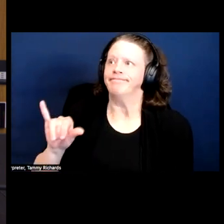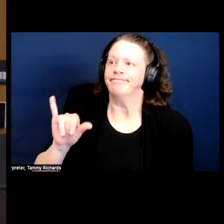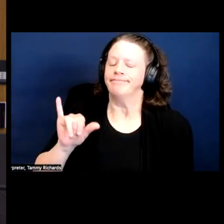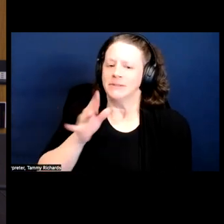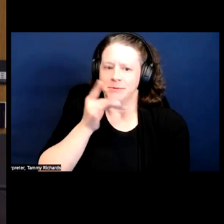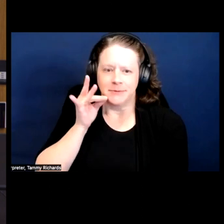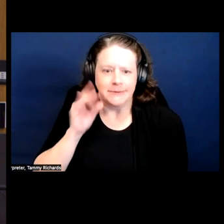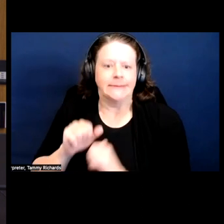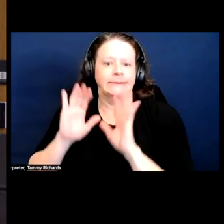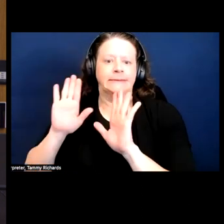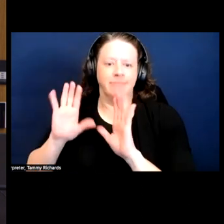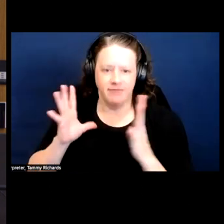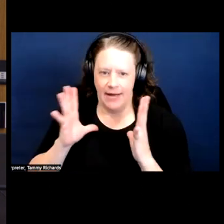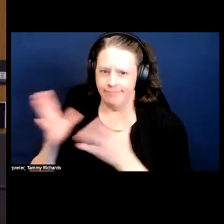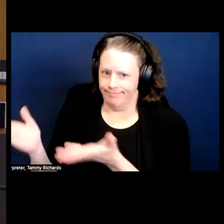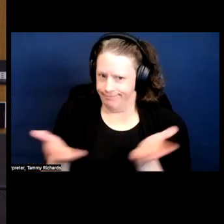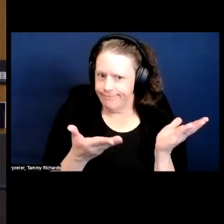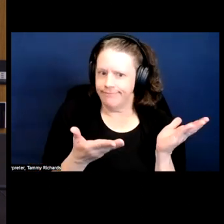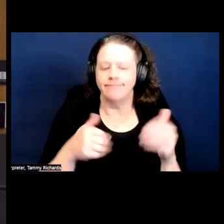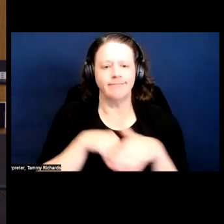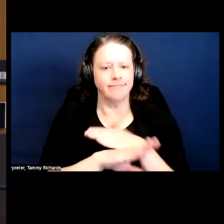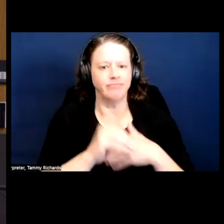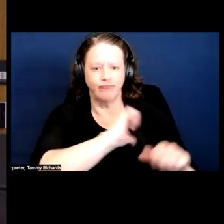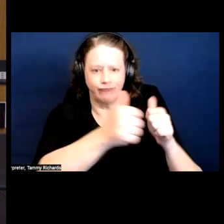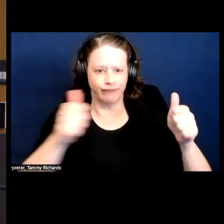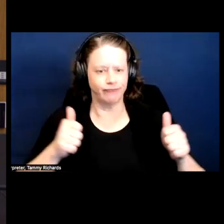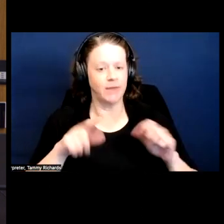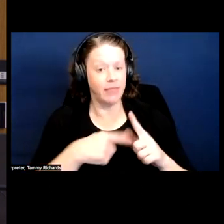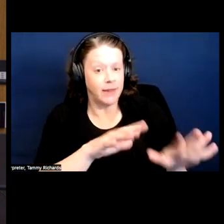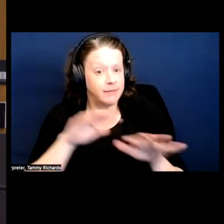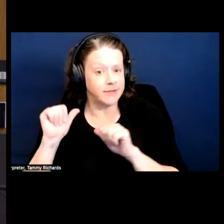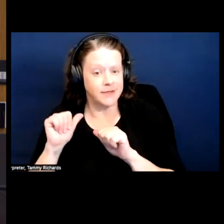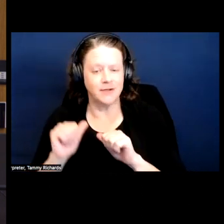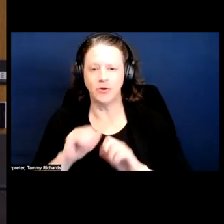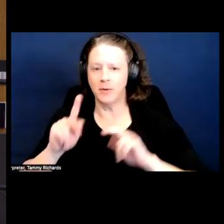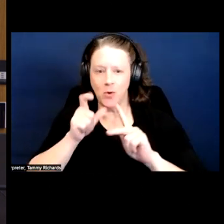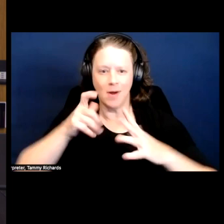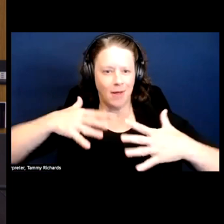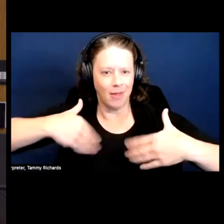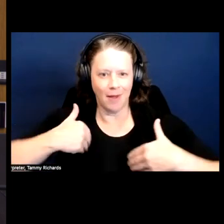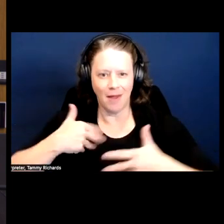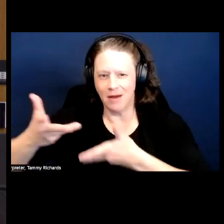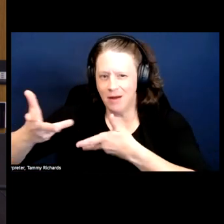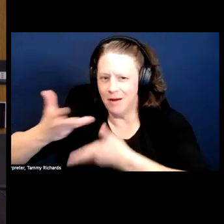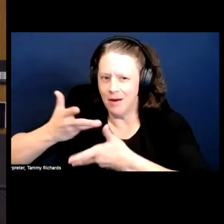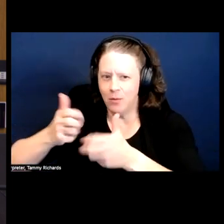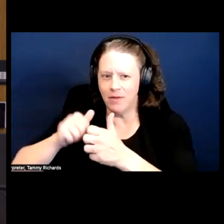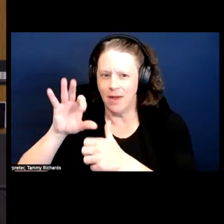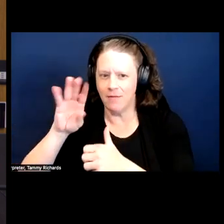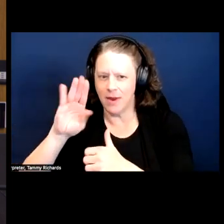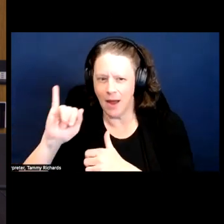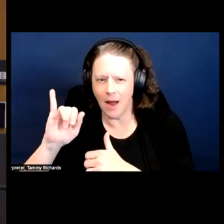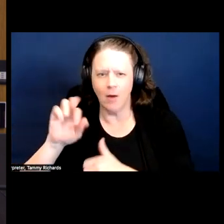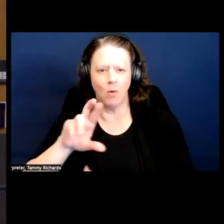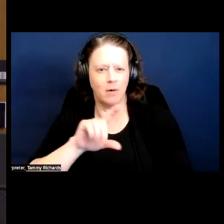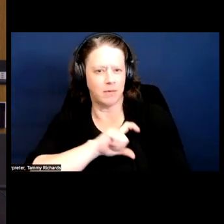So they didn't have interactions with the FBI and police to engage in a way that's not